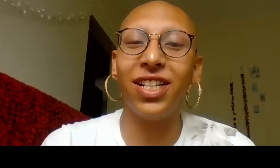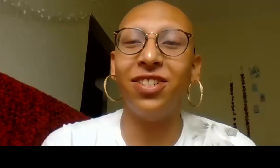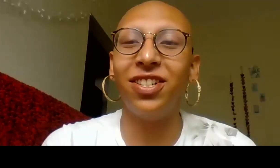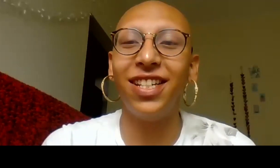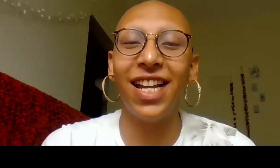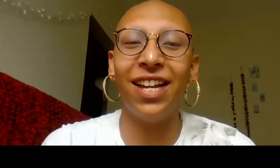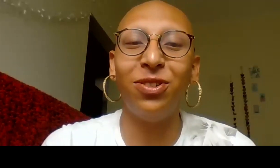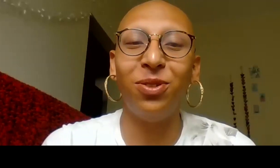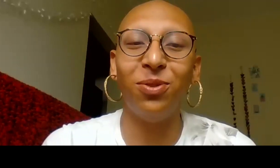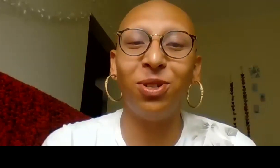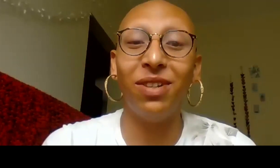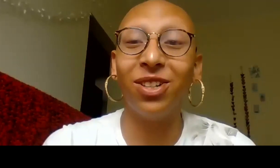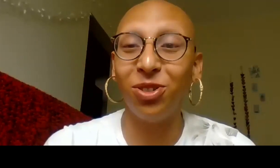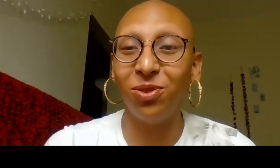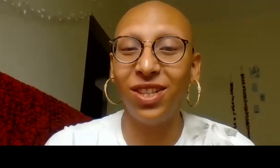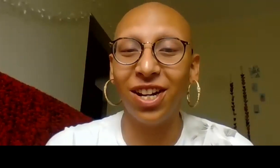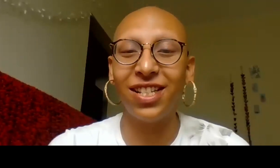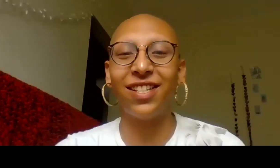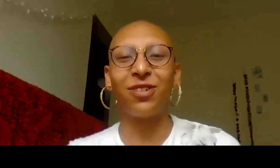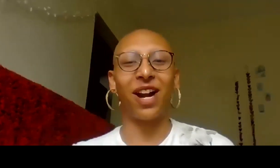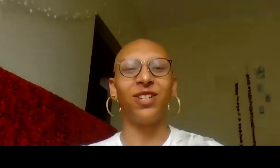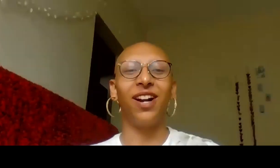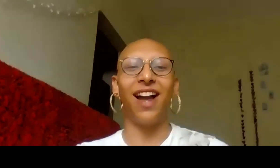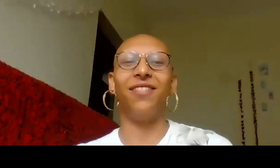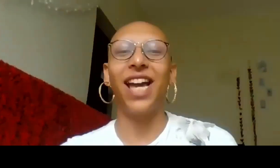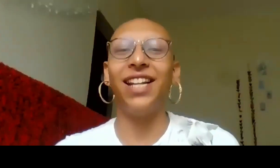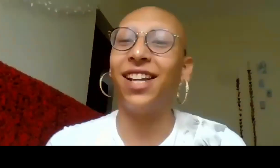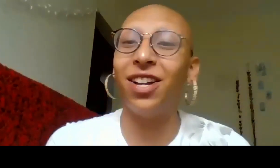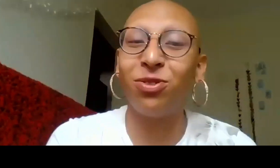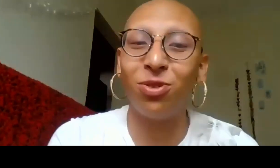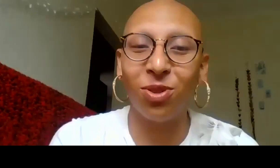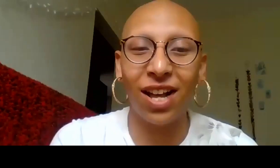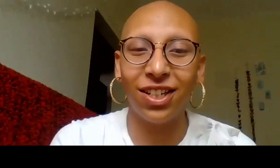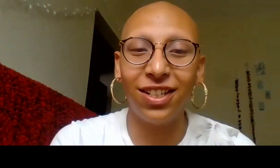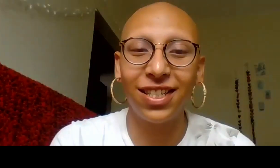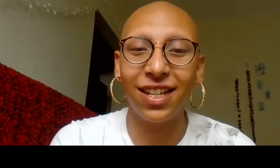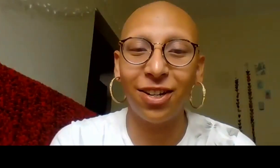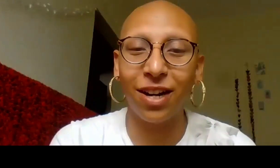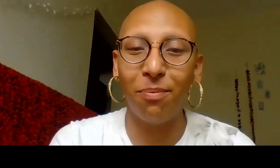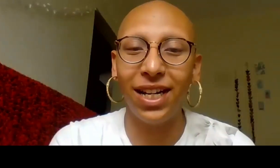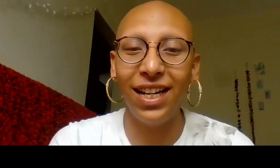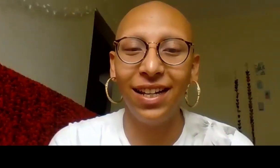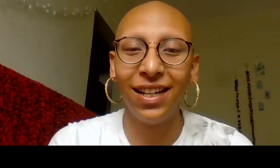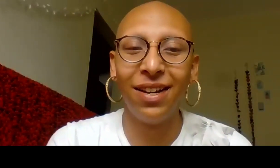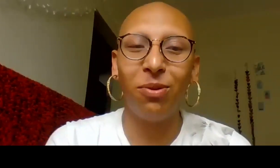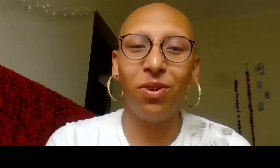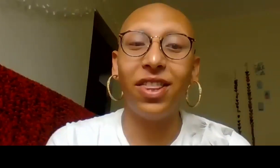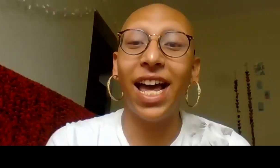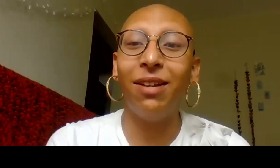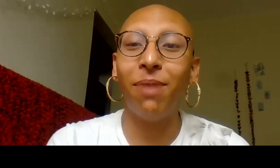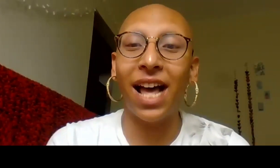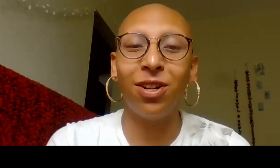We're first going to give our attention today to Jamil Jude, the artistic director of Kenny Leon's True Colors Theatre Company.